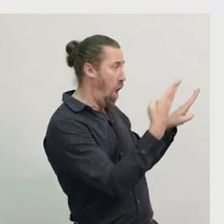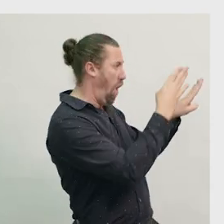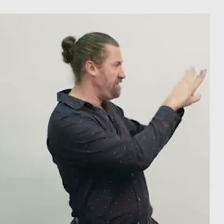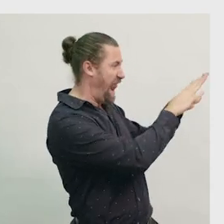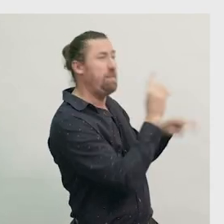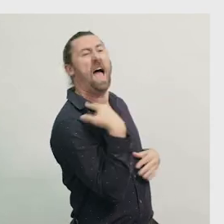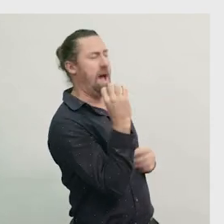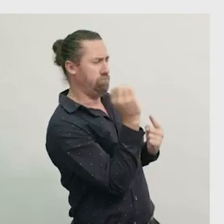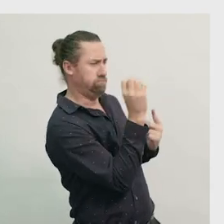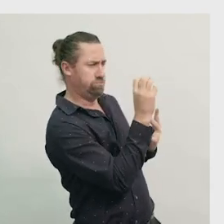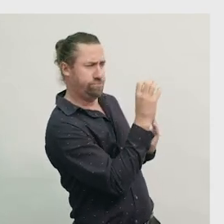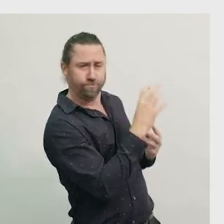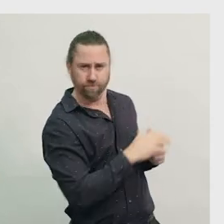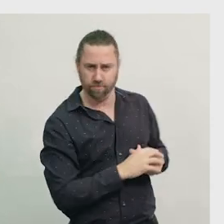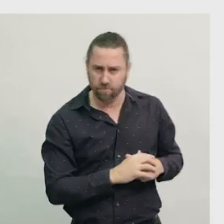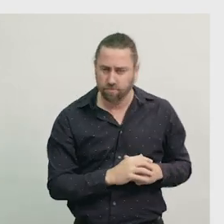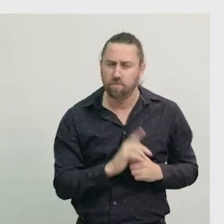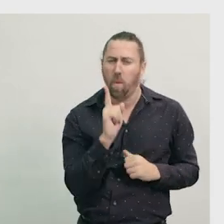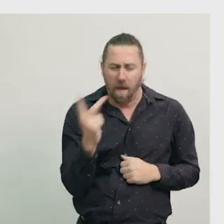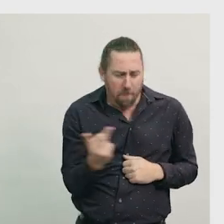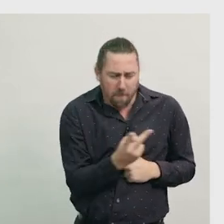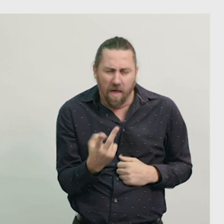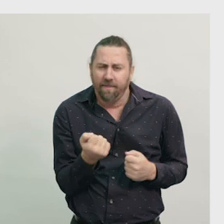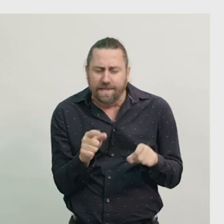Now, what are the features of bananas and lemons that are the same?